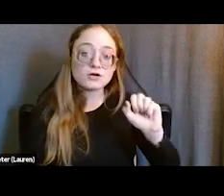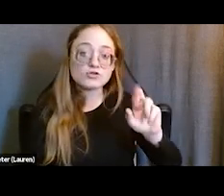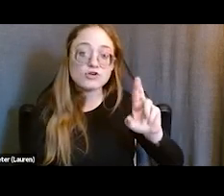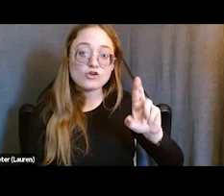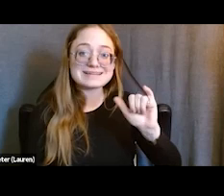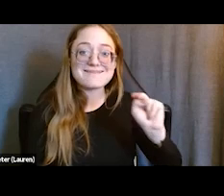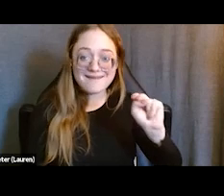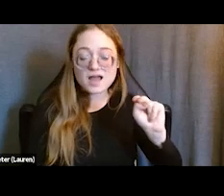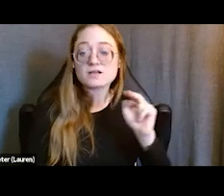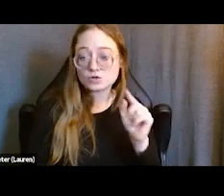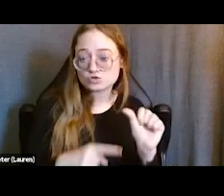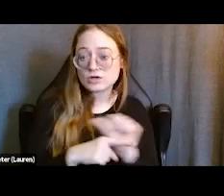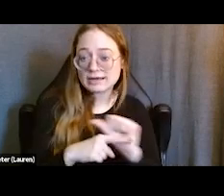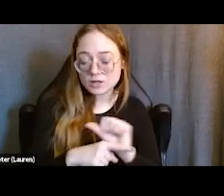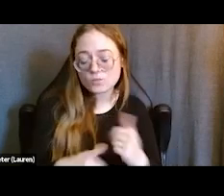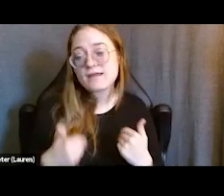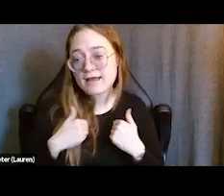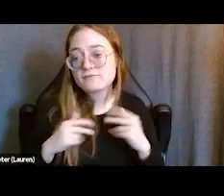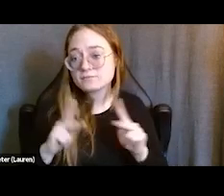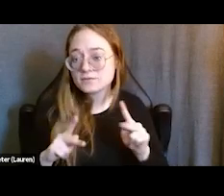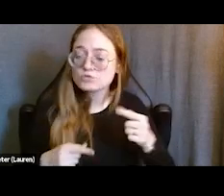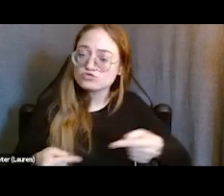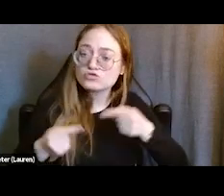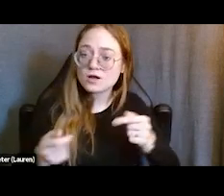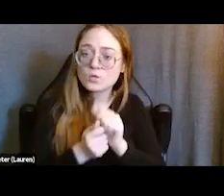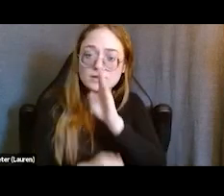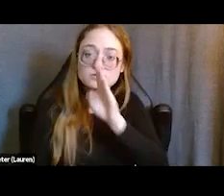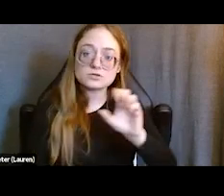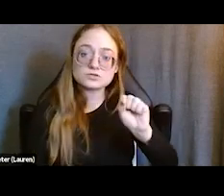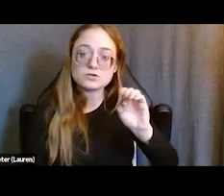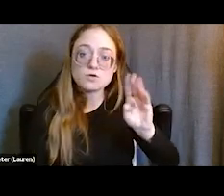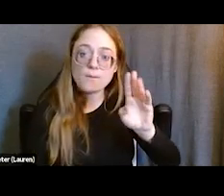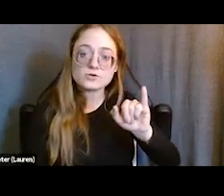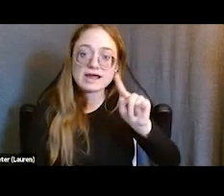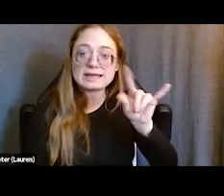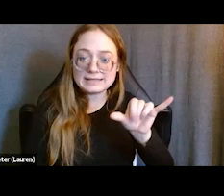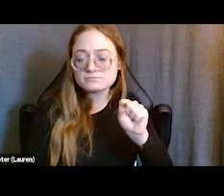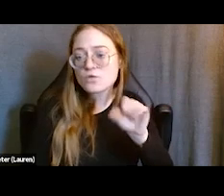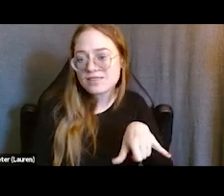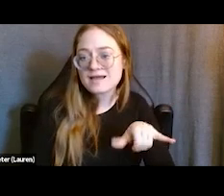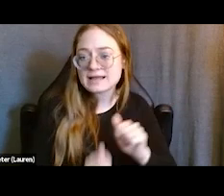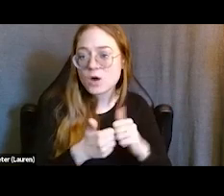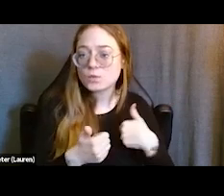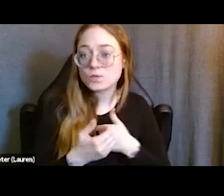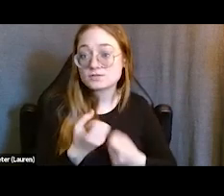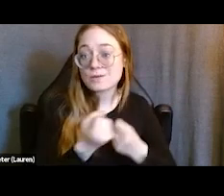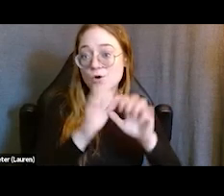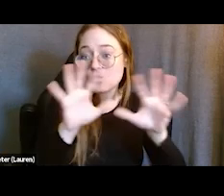that struggle with us staying sober. And so, these are some of the ways in which we support the whole program.